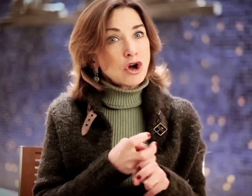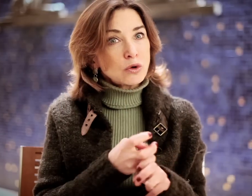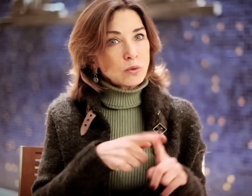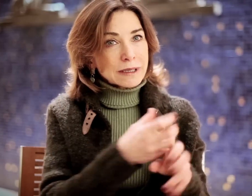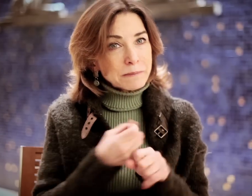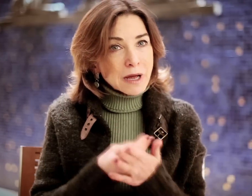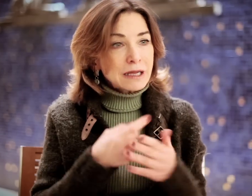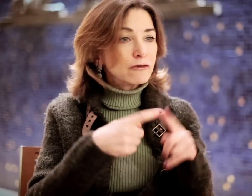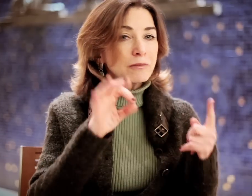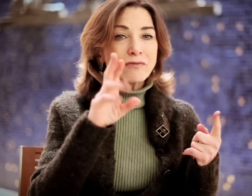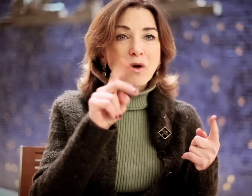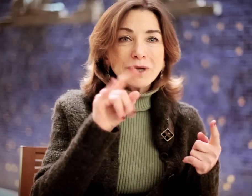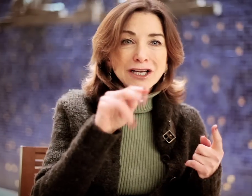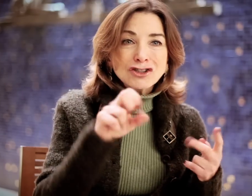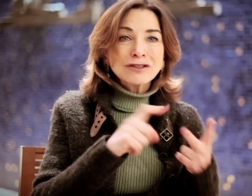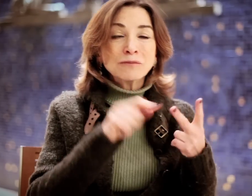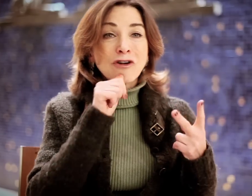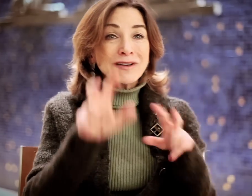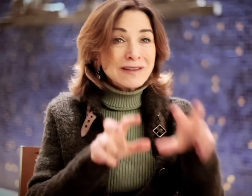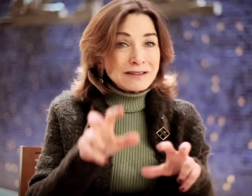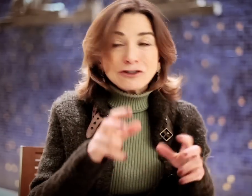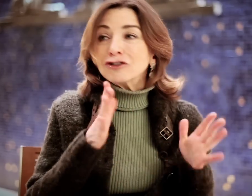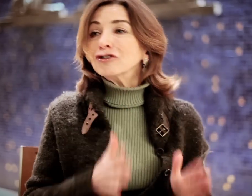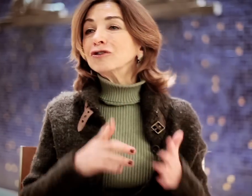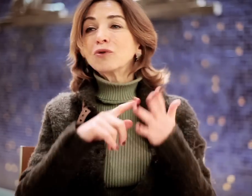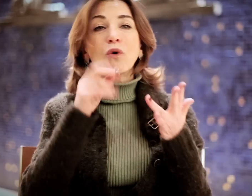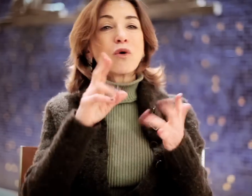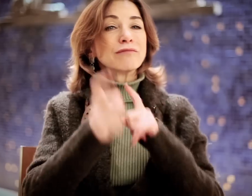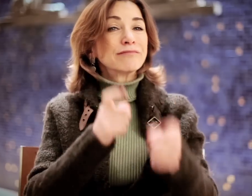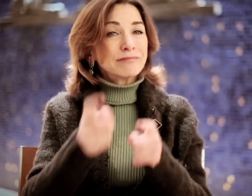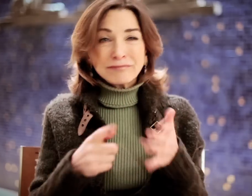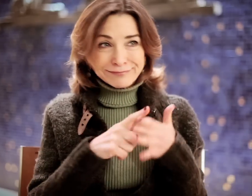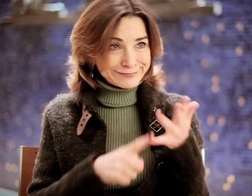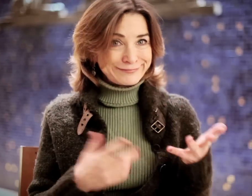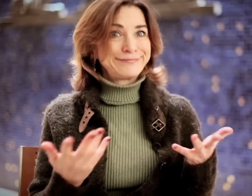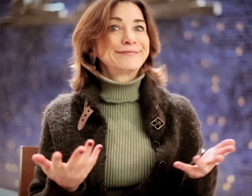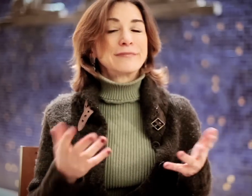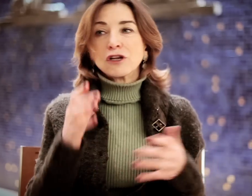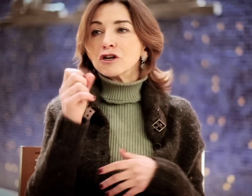So it was hard to get money from foundations, private investors, donations and so forth.